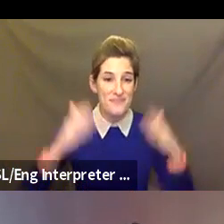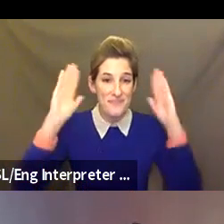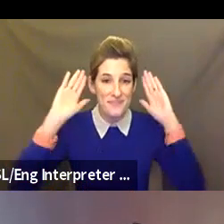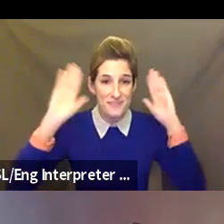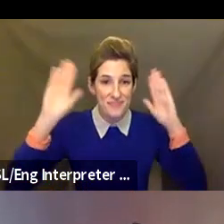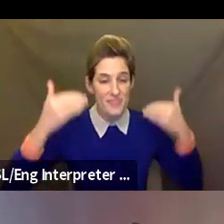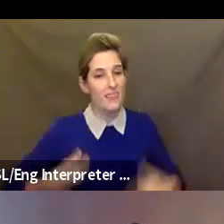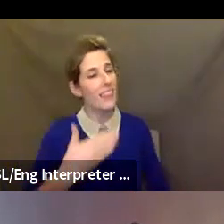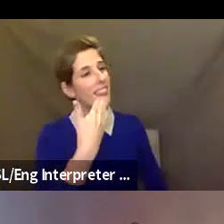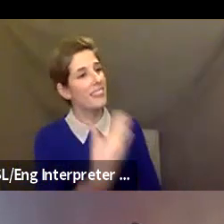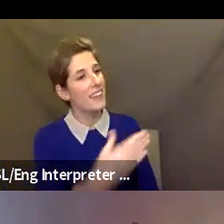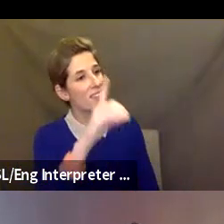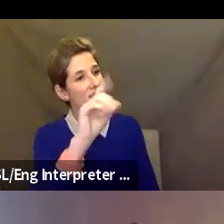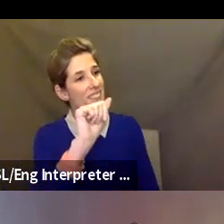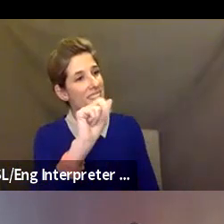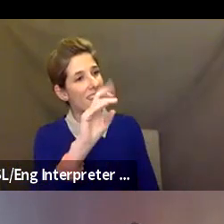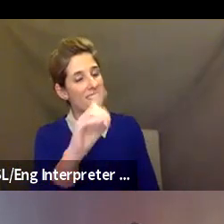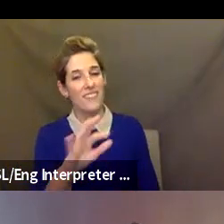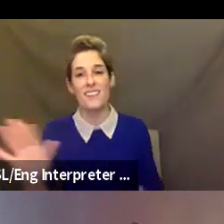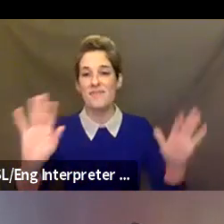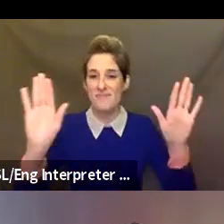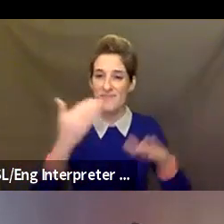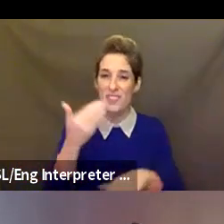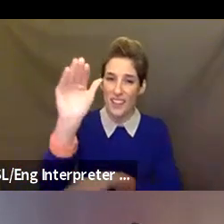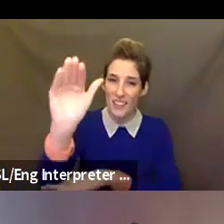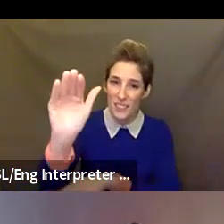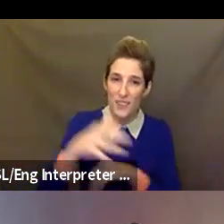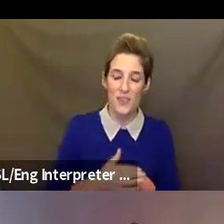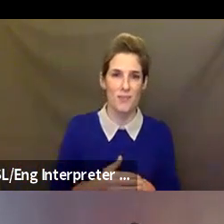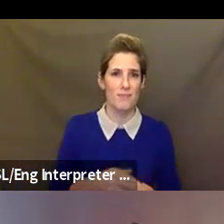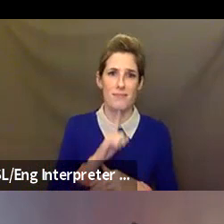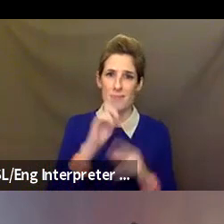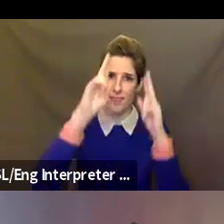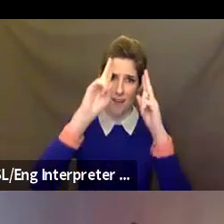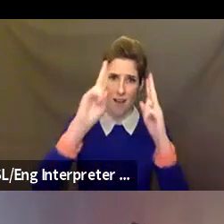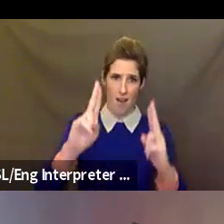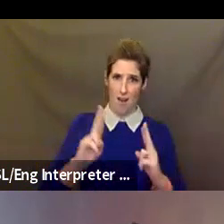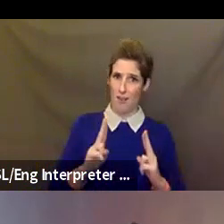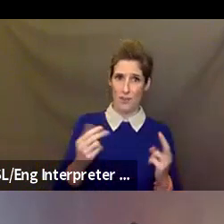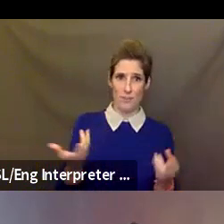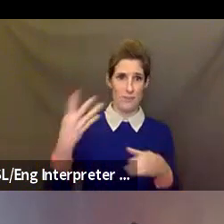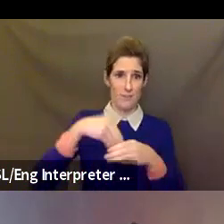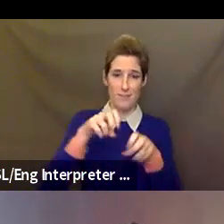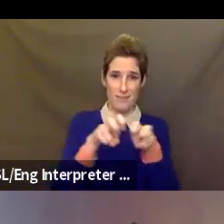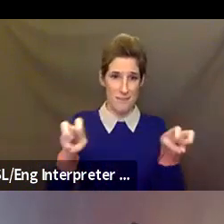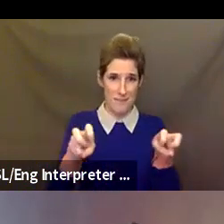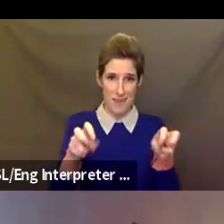Kelly Donovan: Thank you, David. Good afternoon, everyone. It's really an honor to be here on this panel with all of you. My